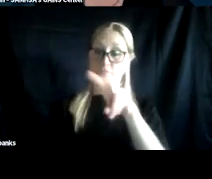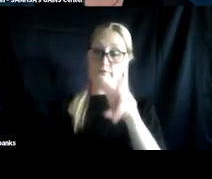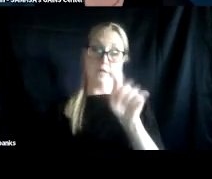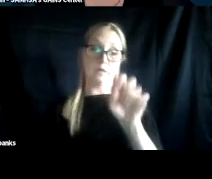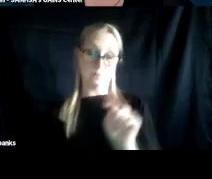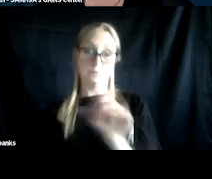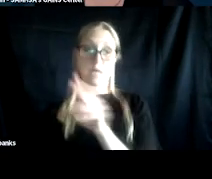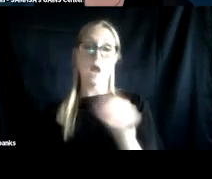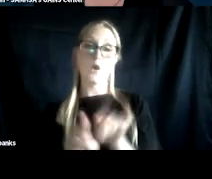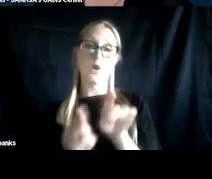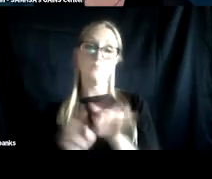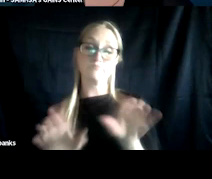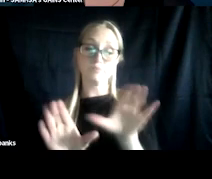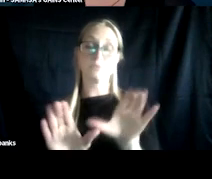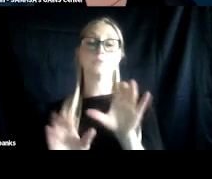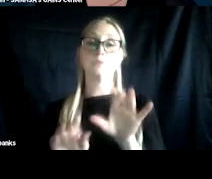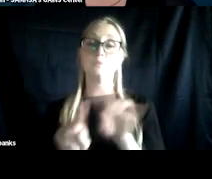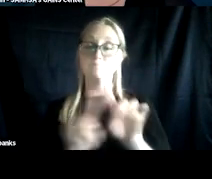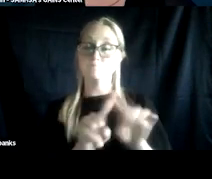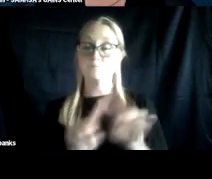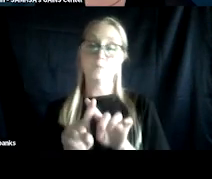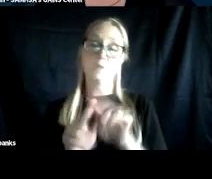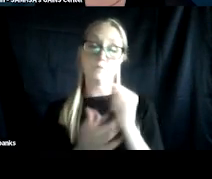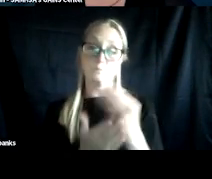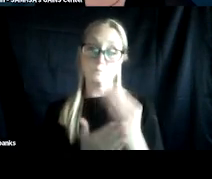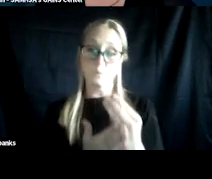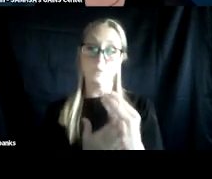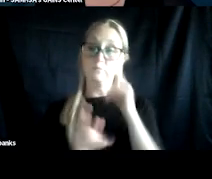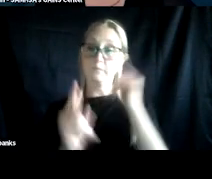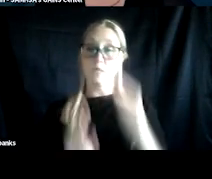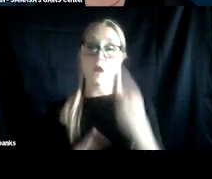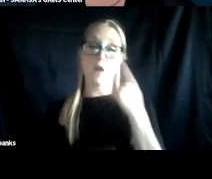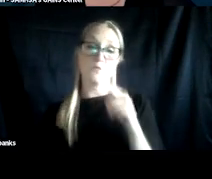that advance VJP's mission of ensuring access and care to justice involved veterans